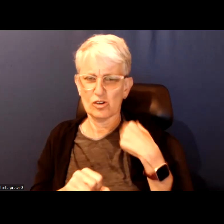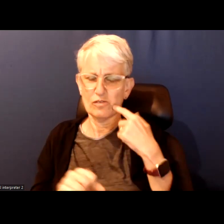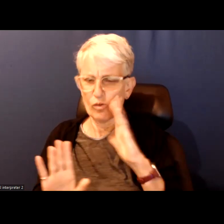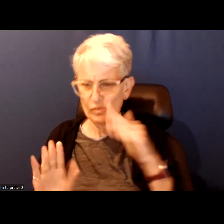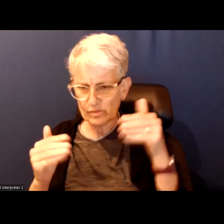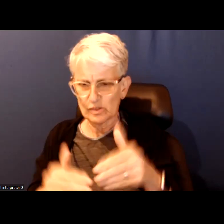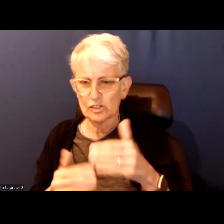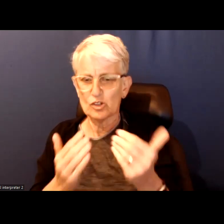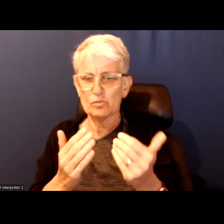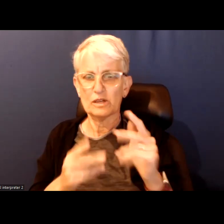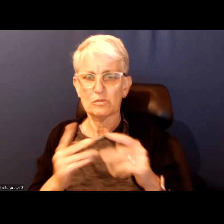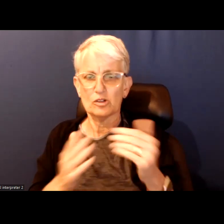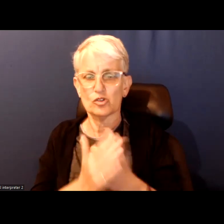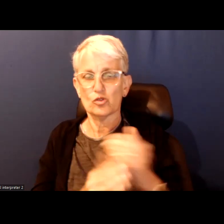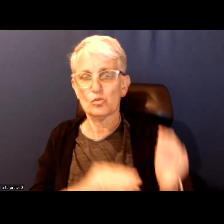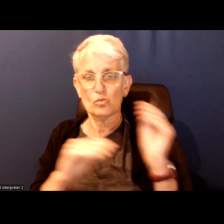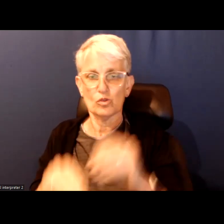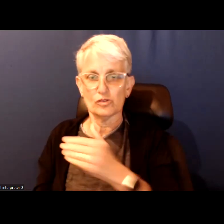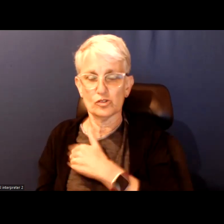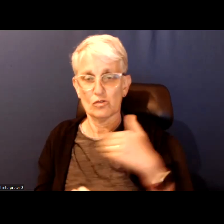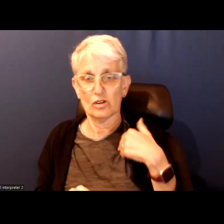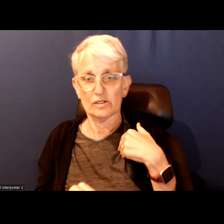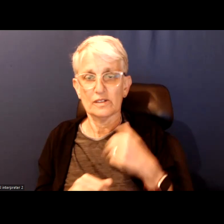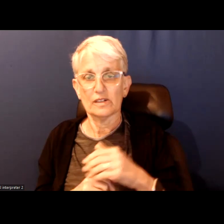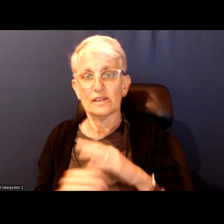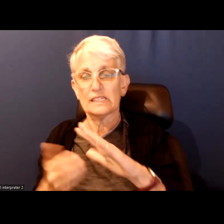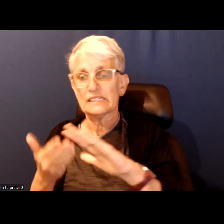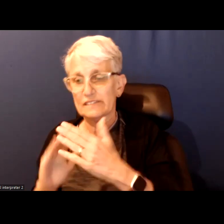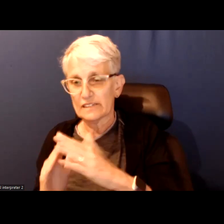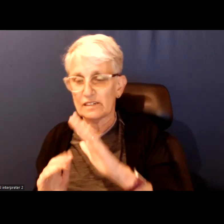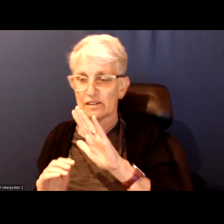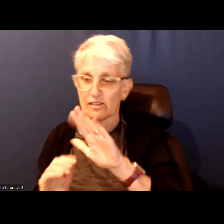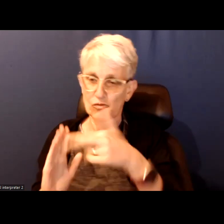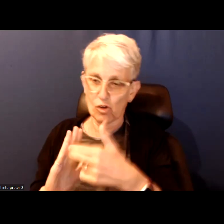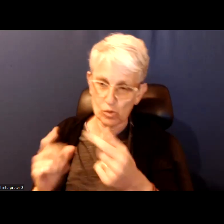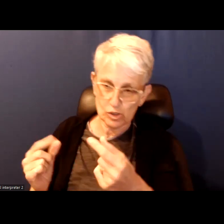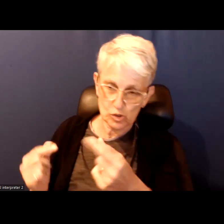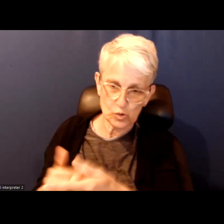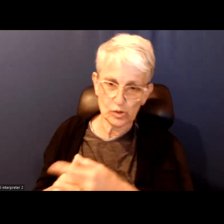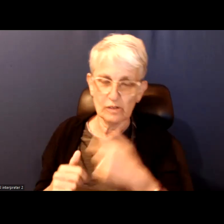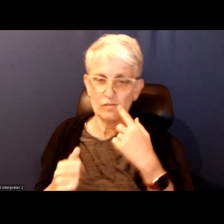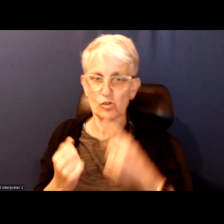new arrivals to Toronto and how the city and the role of the city in a supporting their